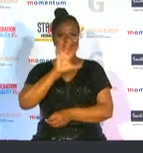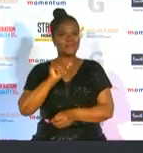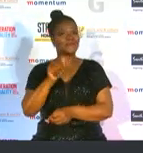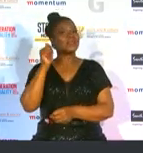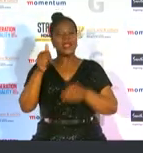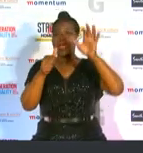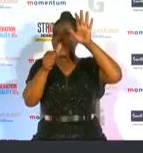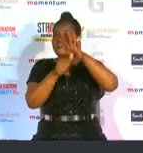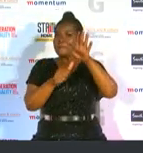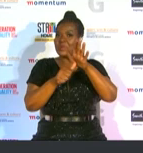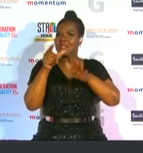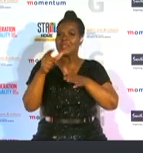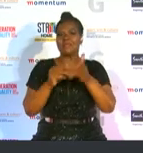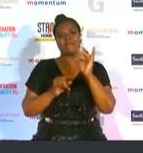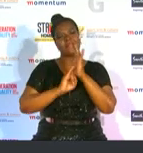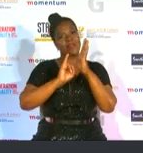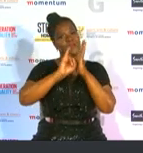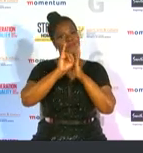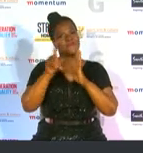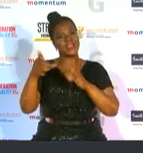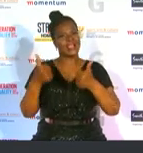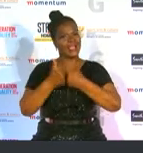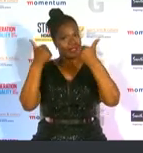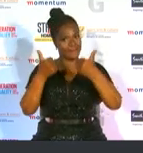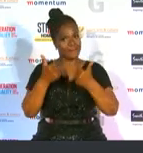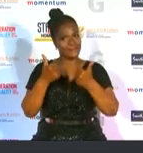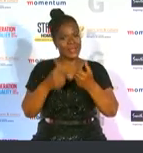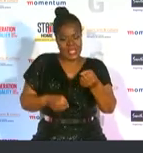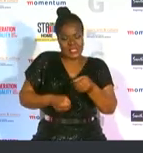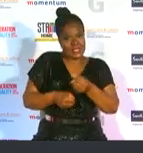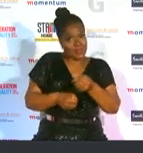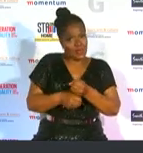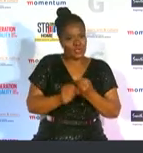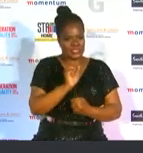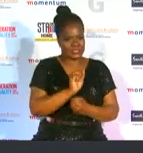local game in the country the support of a sponsor always goes a